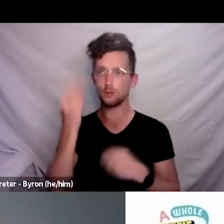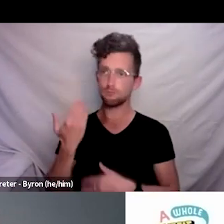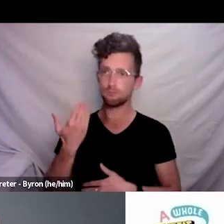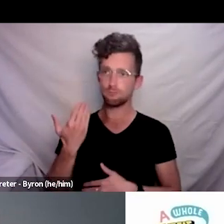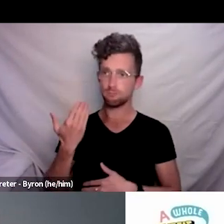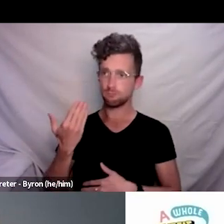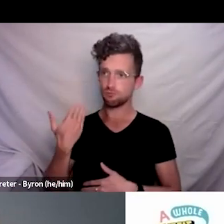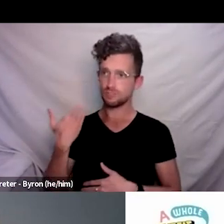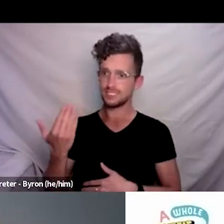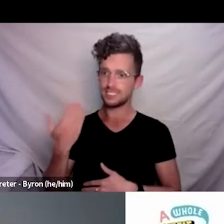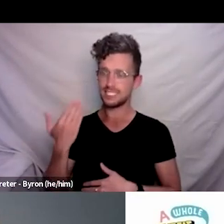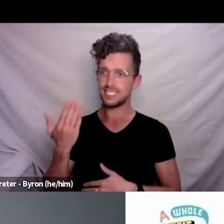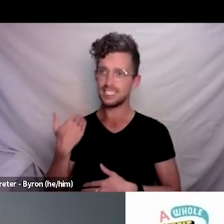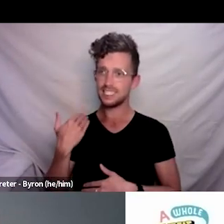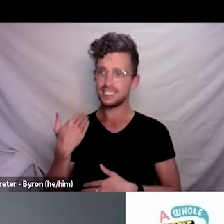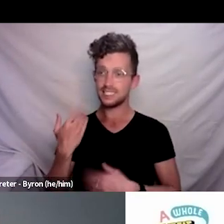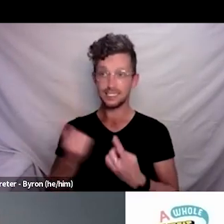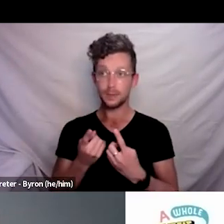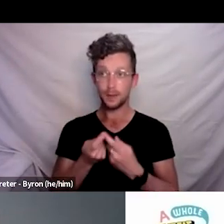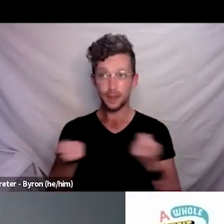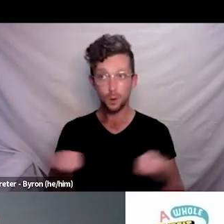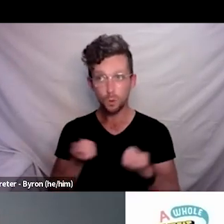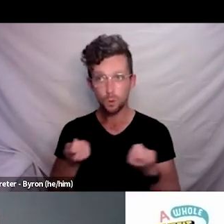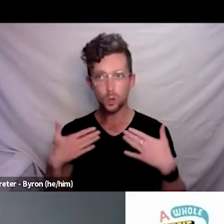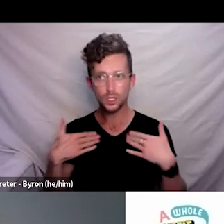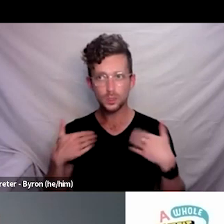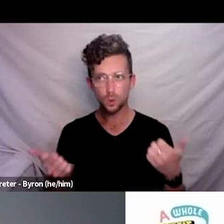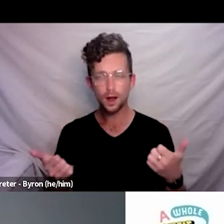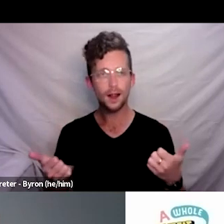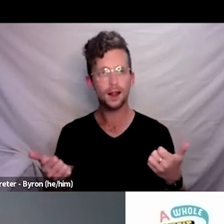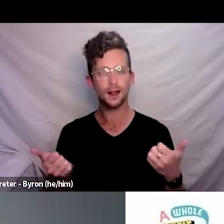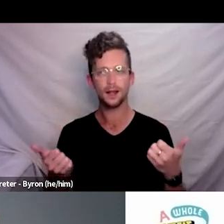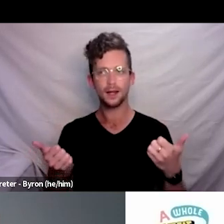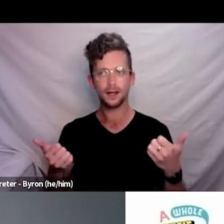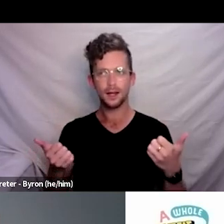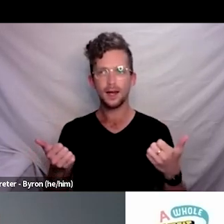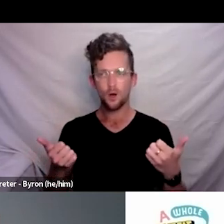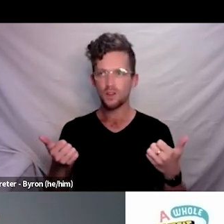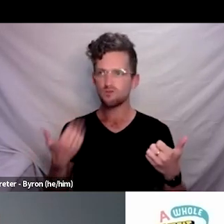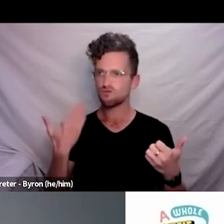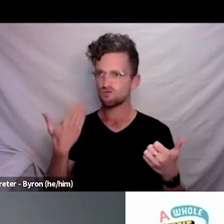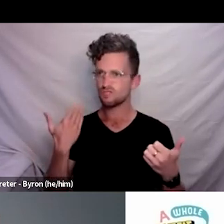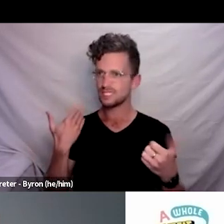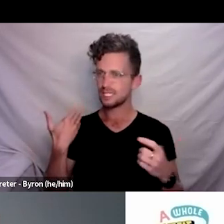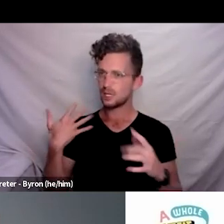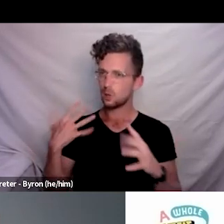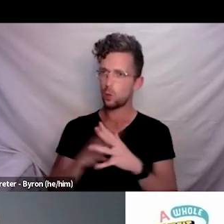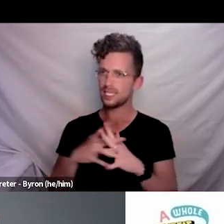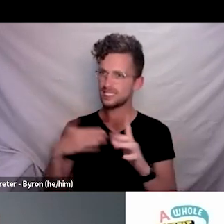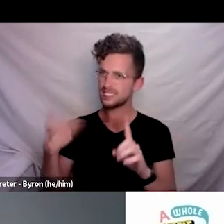what works well or what’s worked really well over the last few weeks is actually having that disability presence